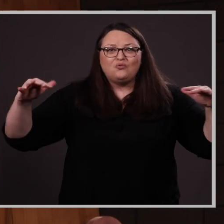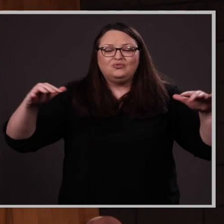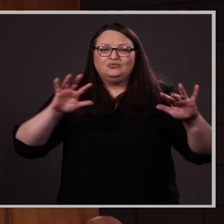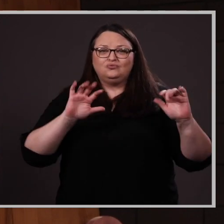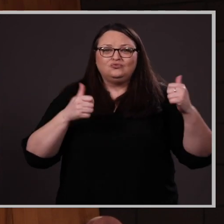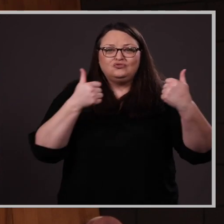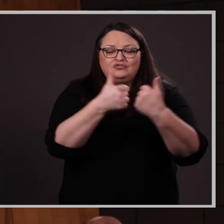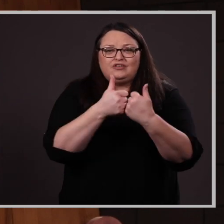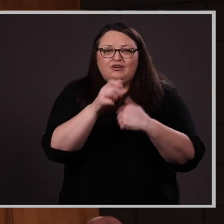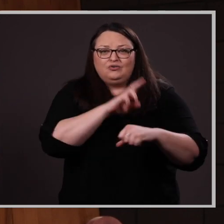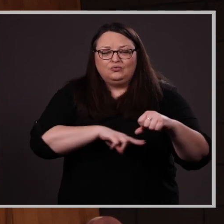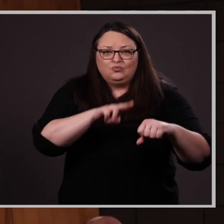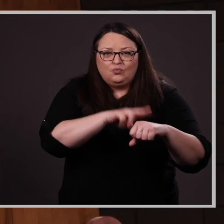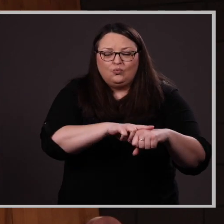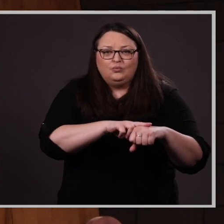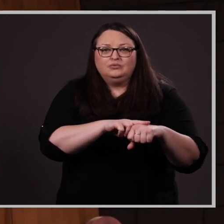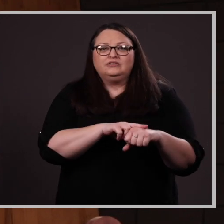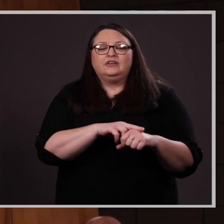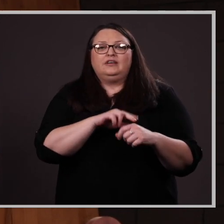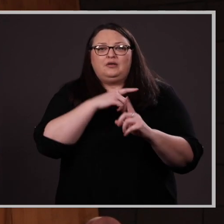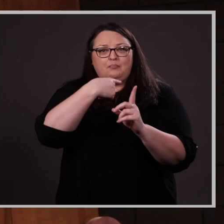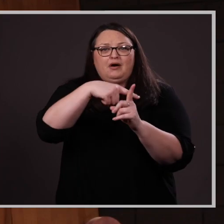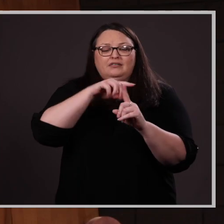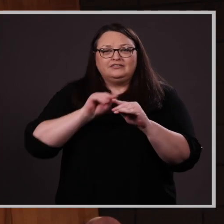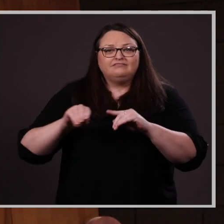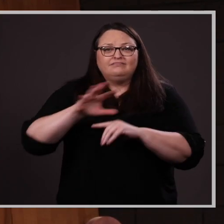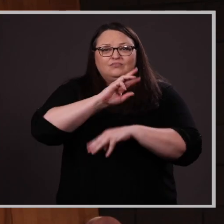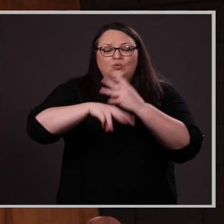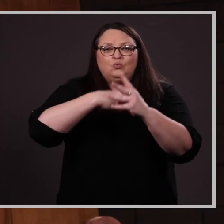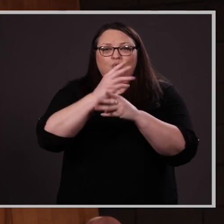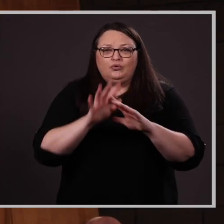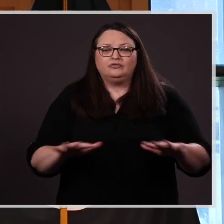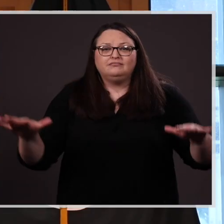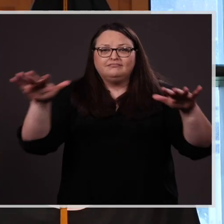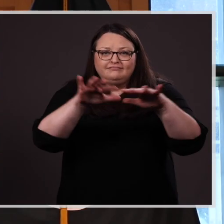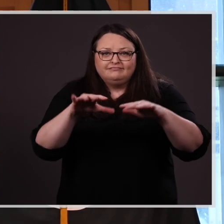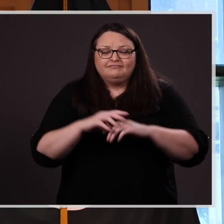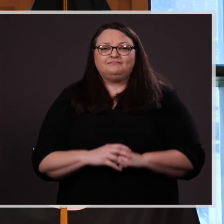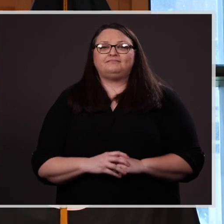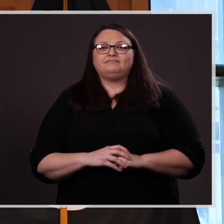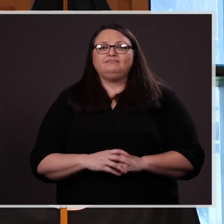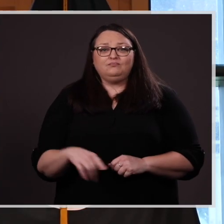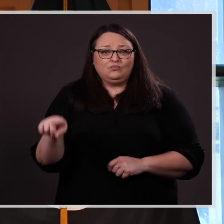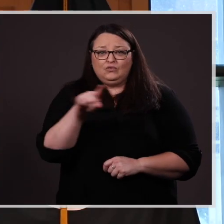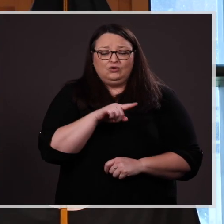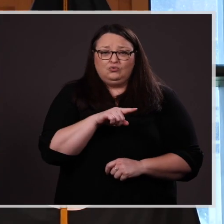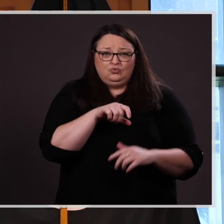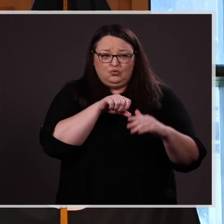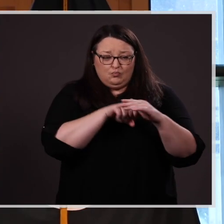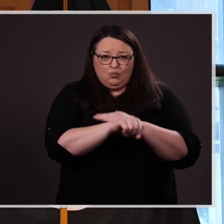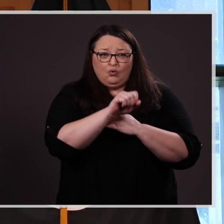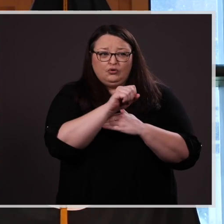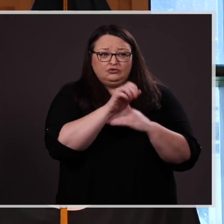the norms, and to positively impact the world around you. You weren’t born to fit in.